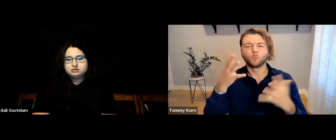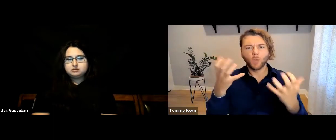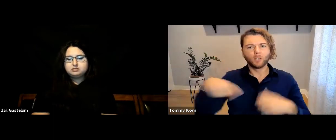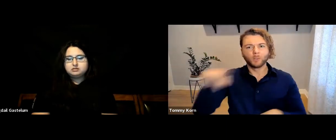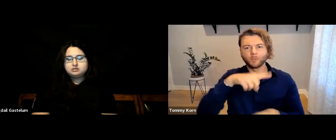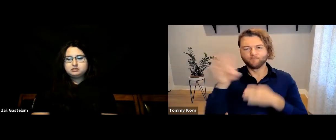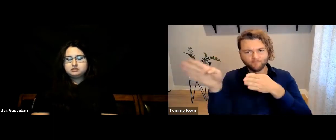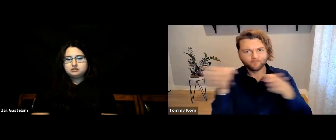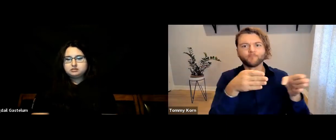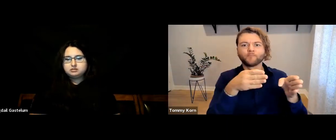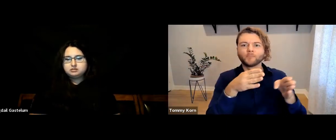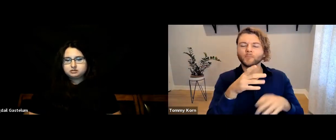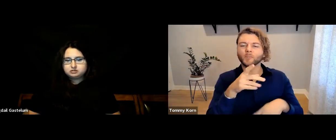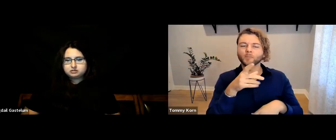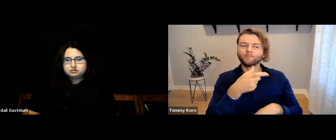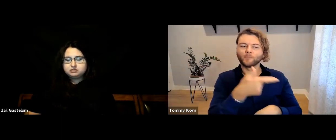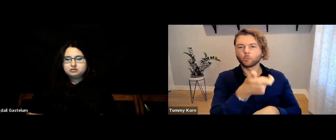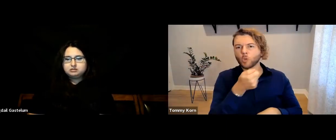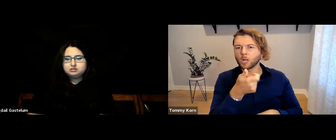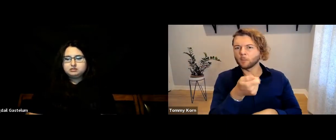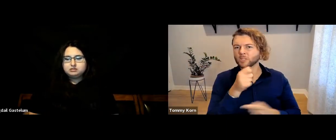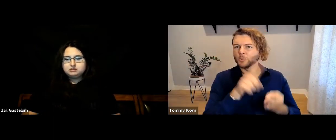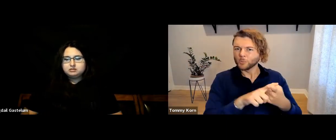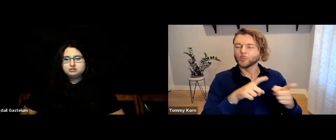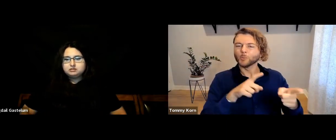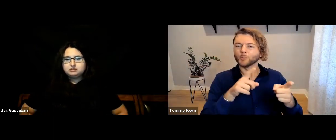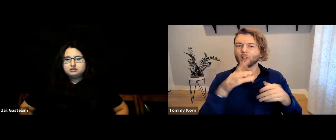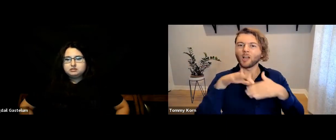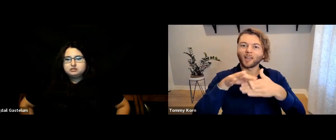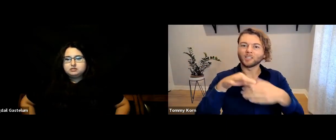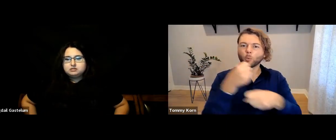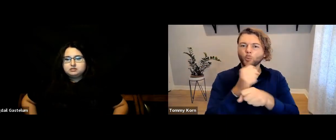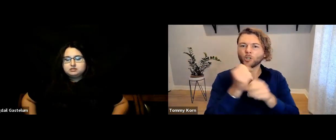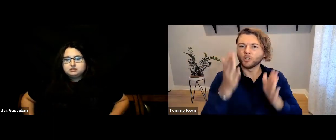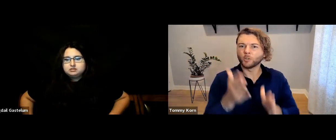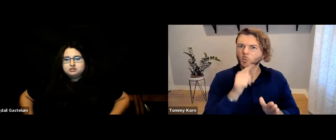on how the focus needs to shift to these content creators